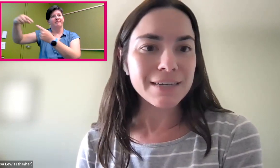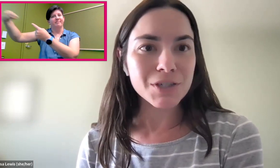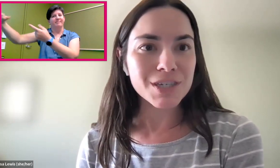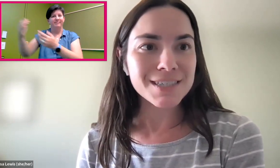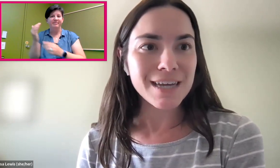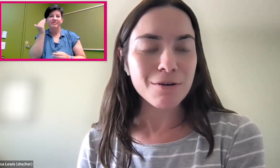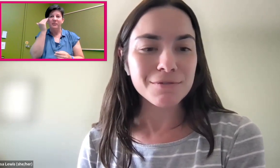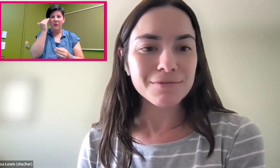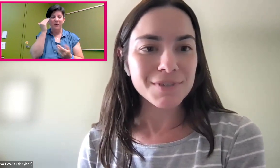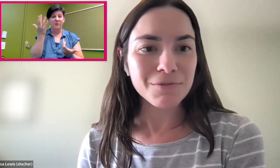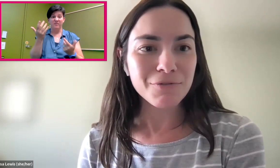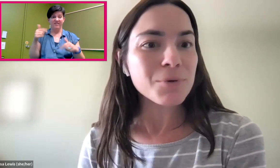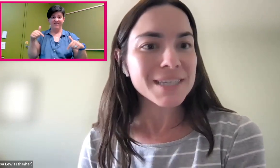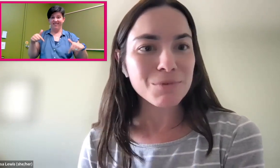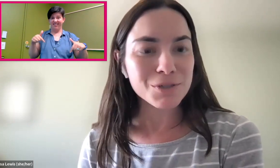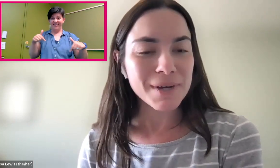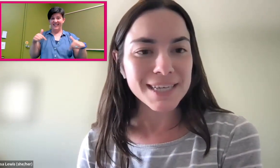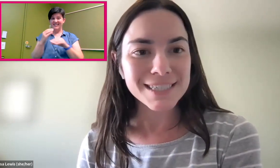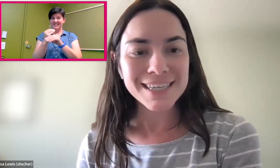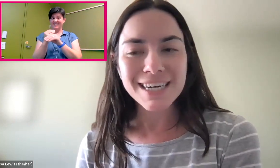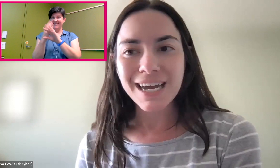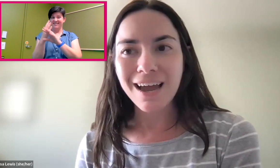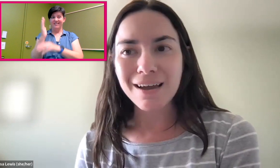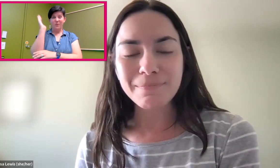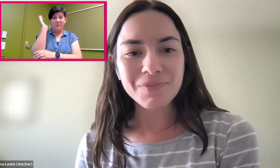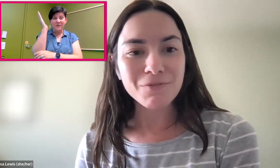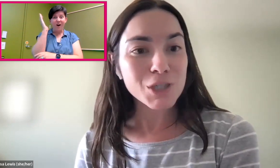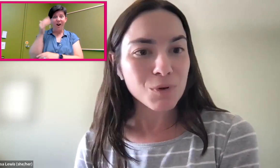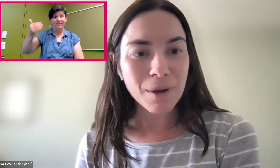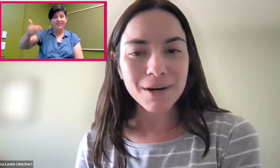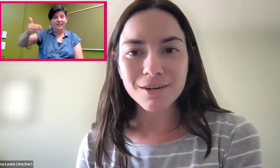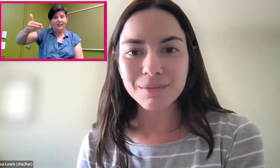Even just how frequently we're doing these virtual webinars